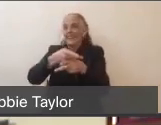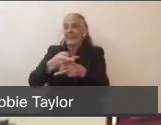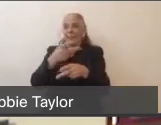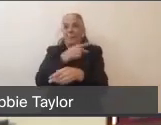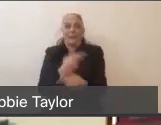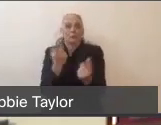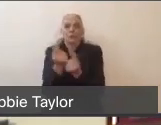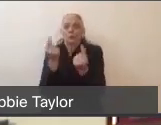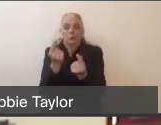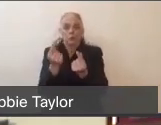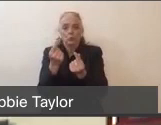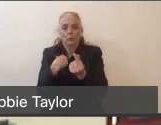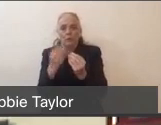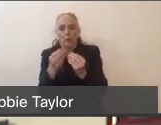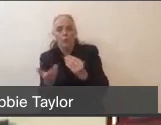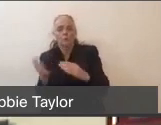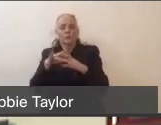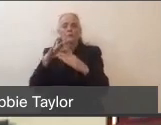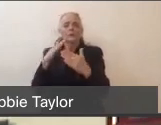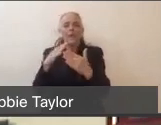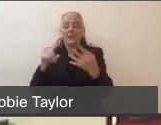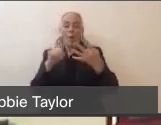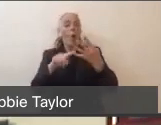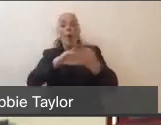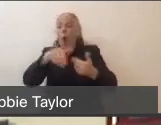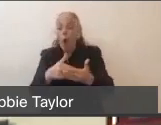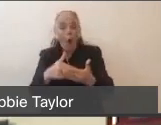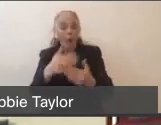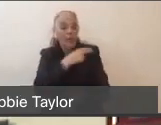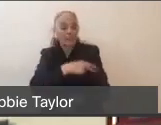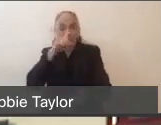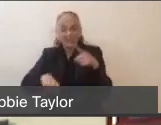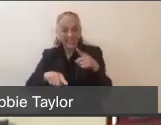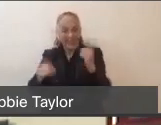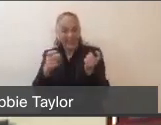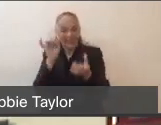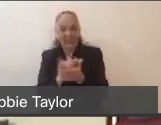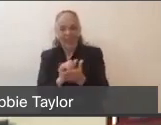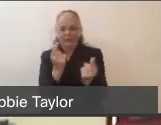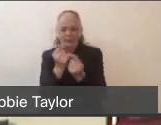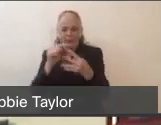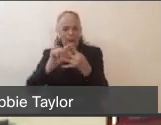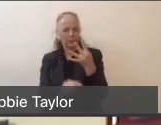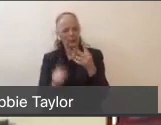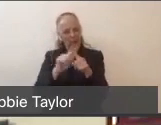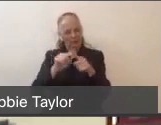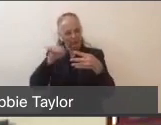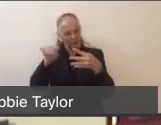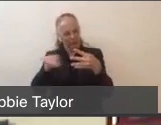And it's when all the hospitals can't handle that surge. So let me talk about pre-hospital surge for a little bit.